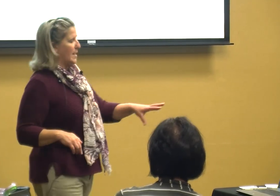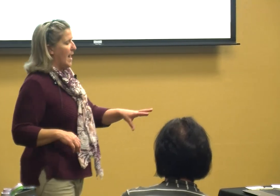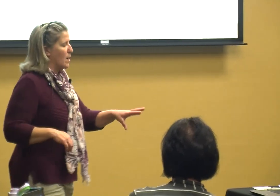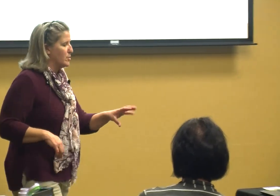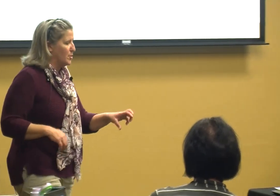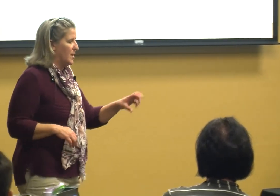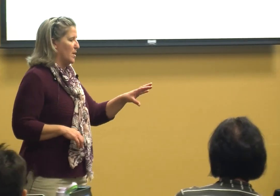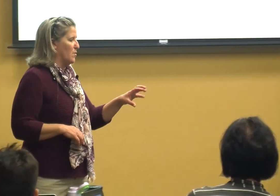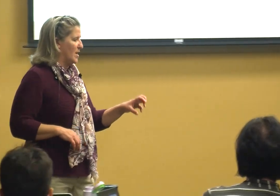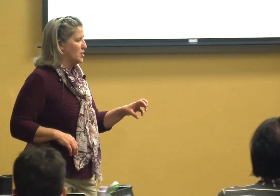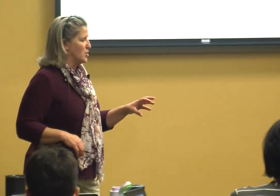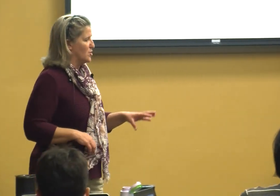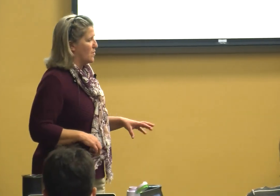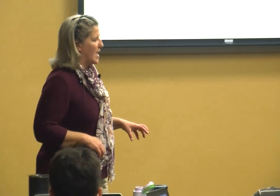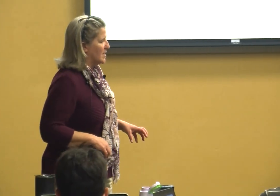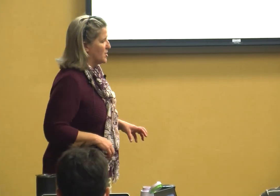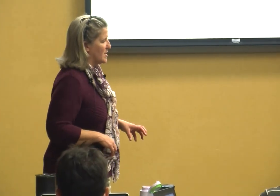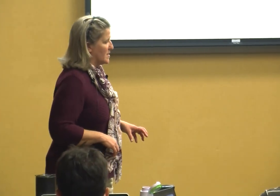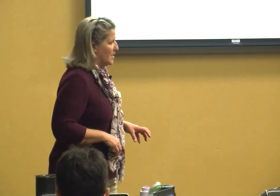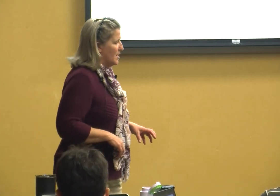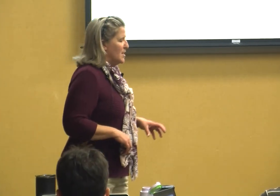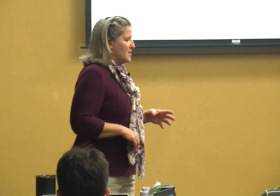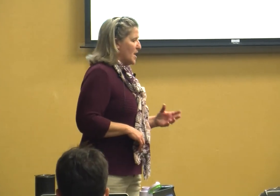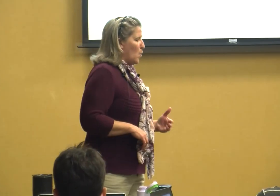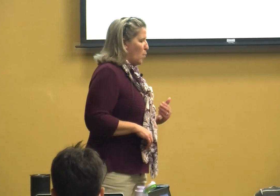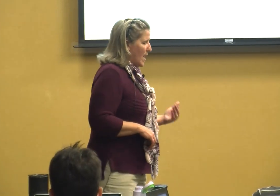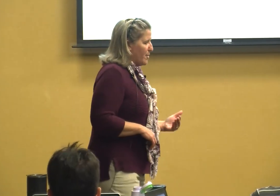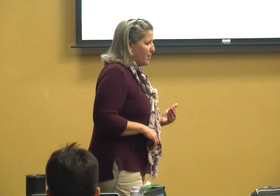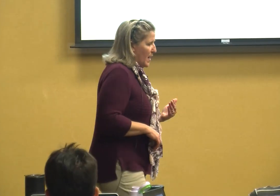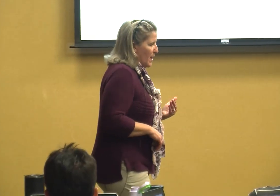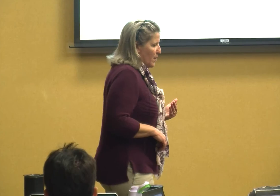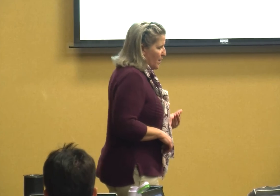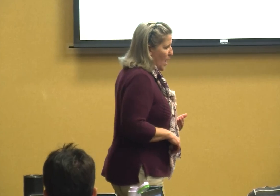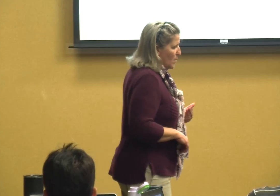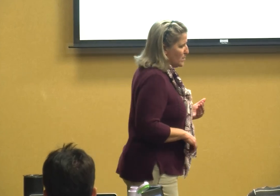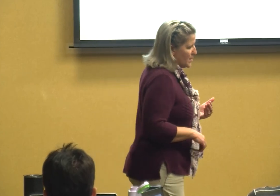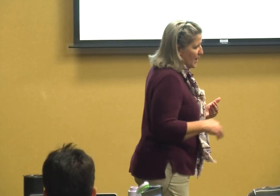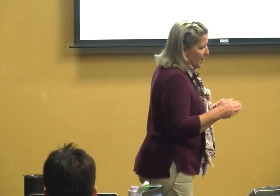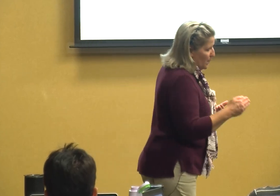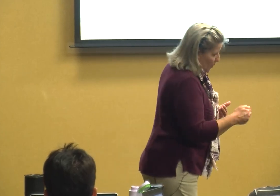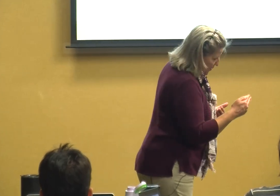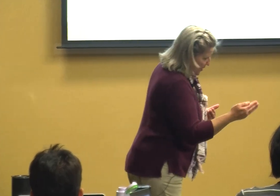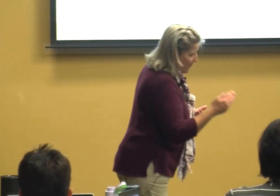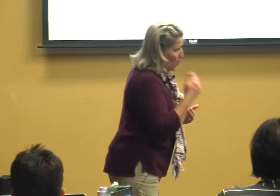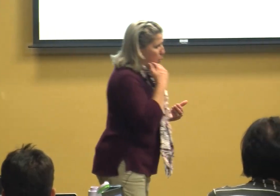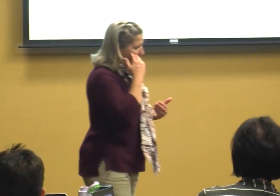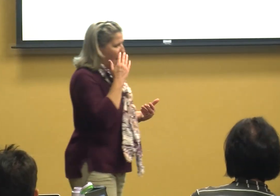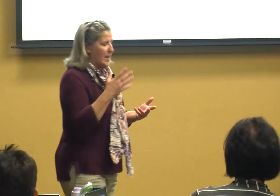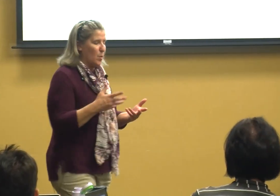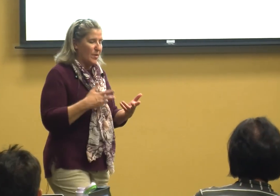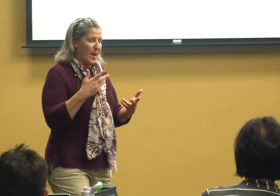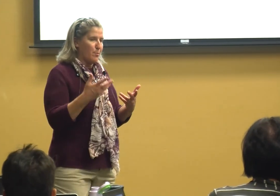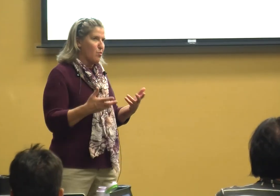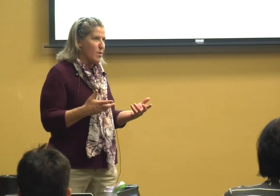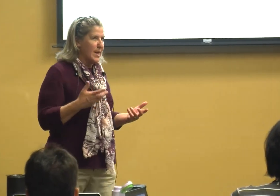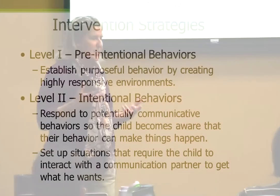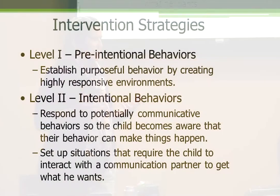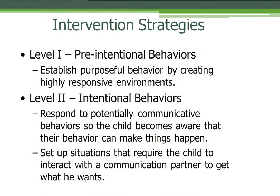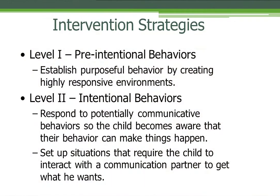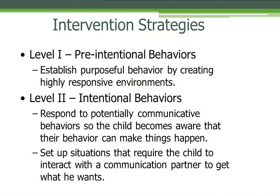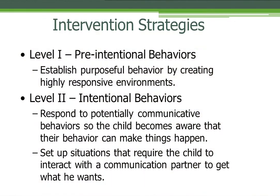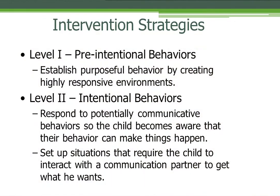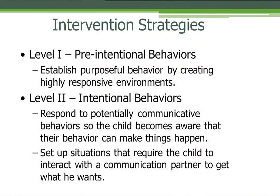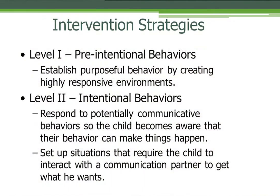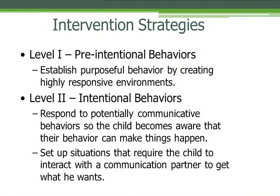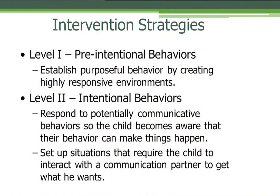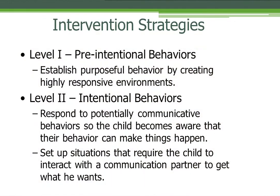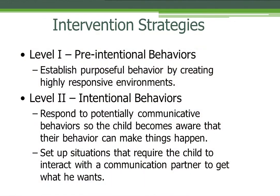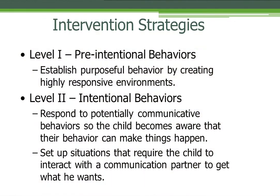to the intervention strategies so with those with level 1 with that pre intentional you want